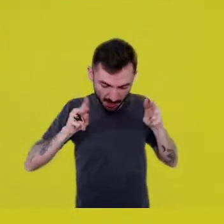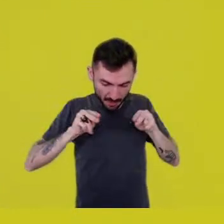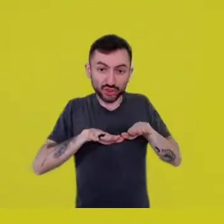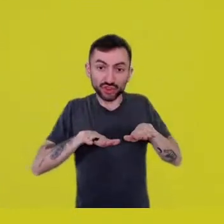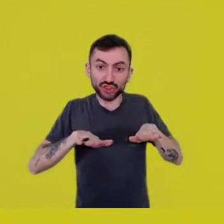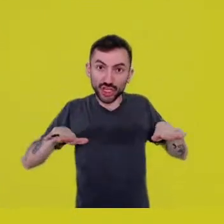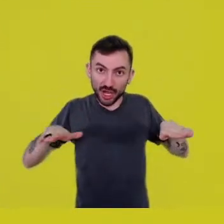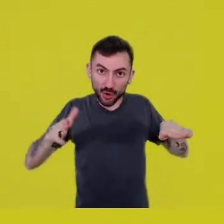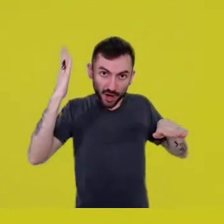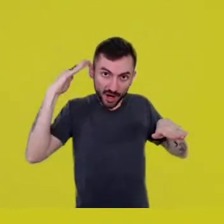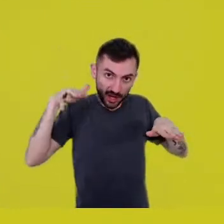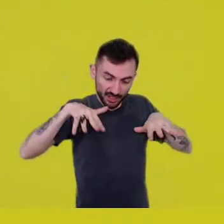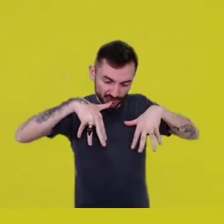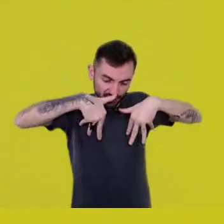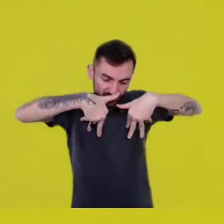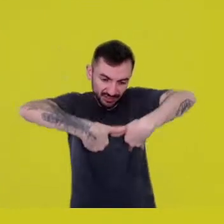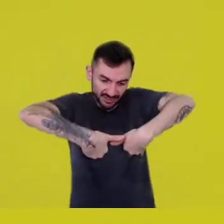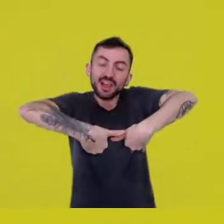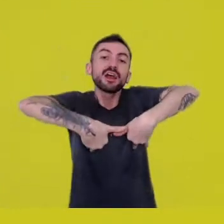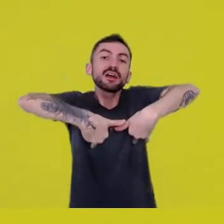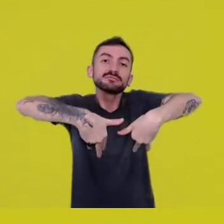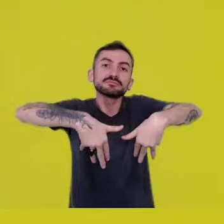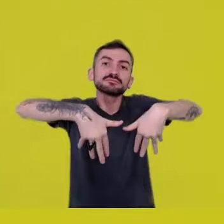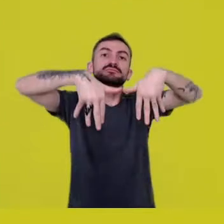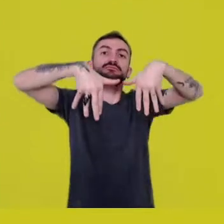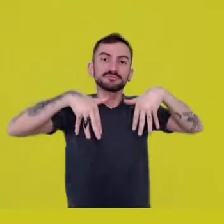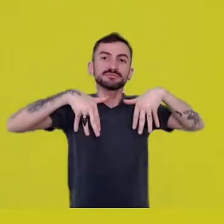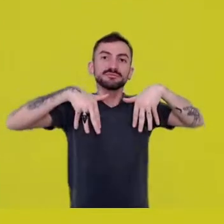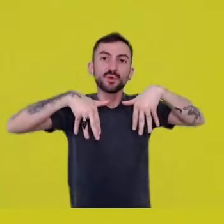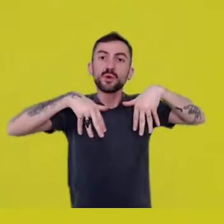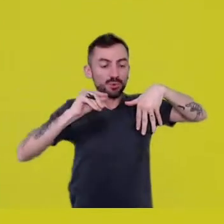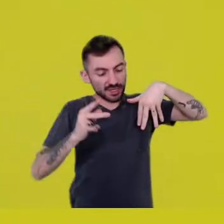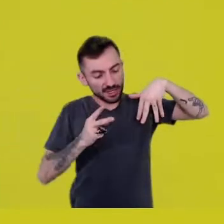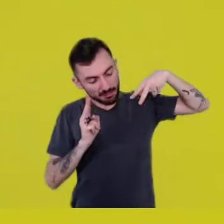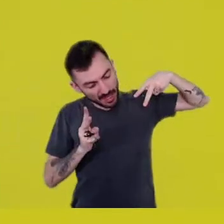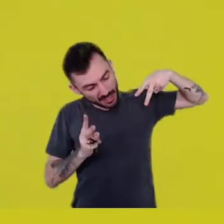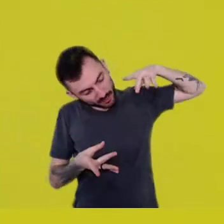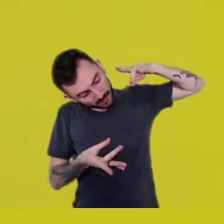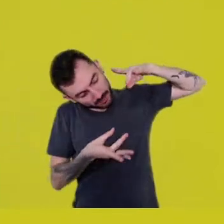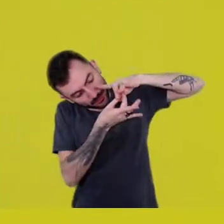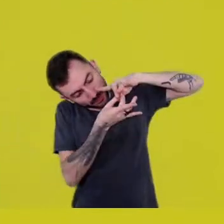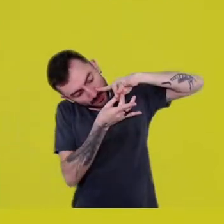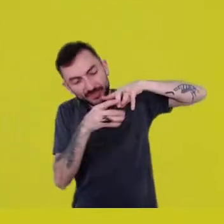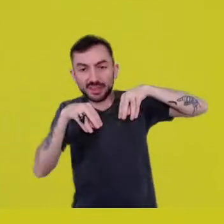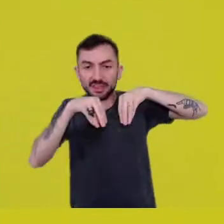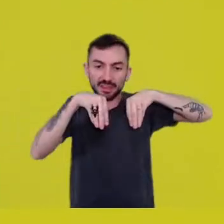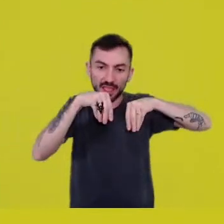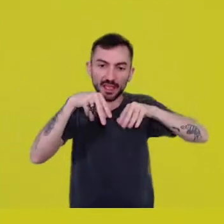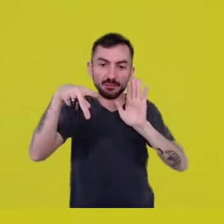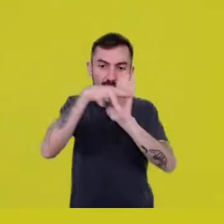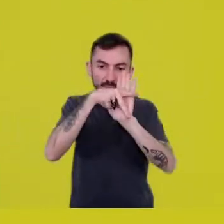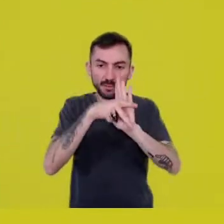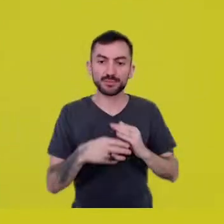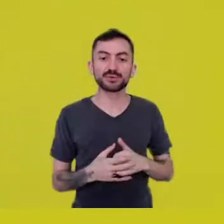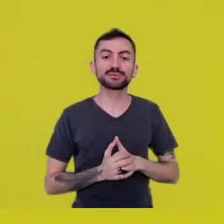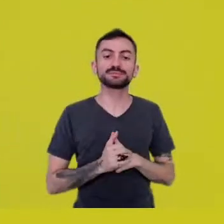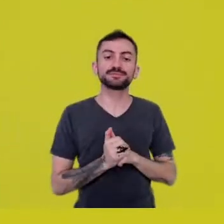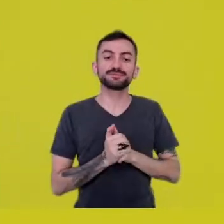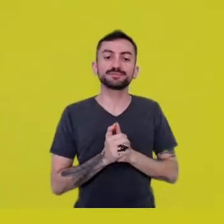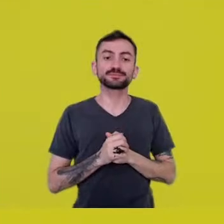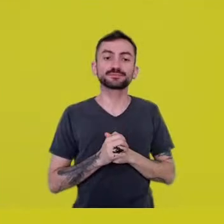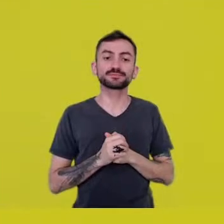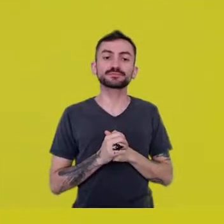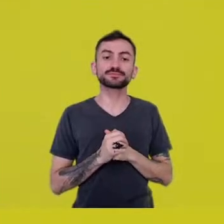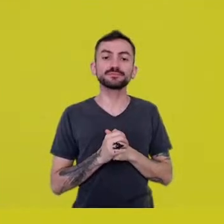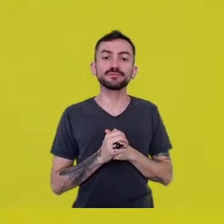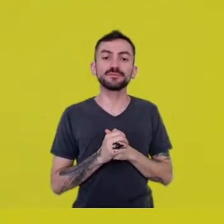So, these earth-upright beings now experience from the ground